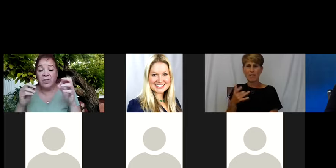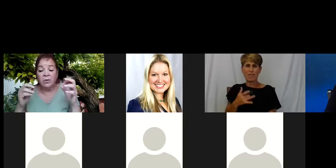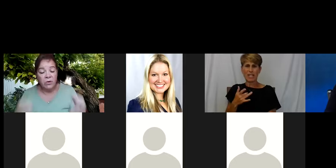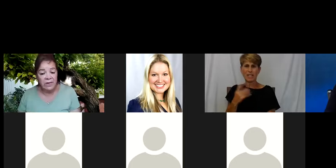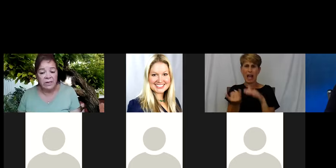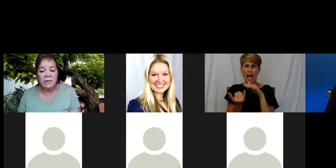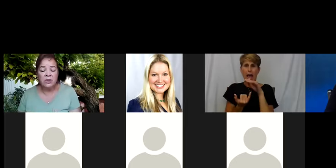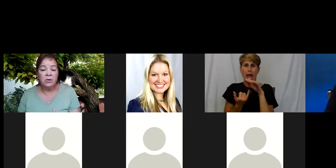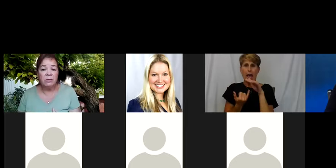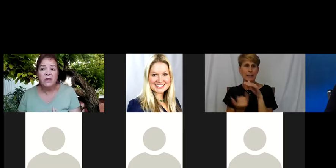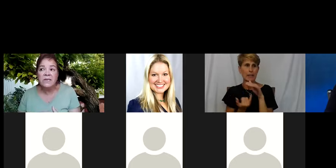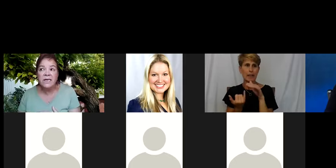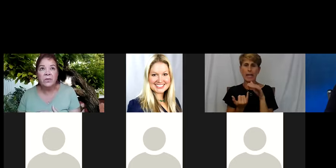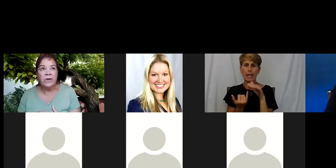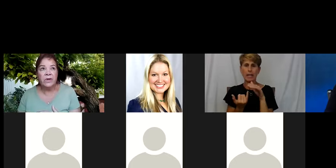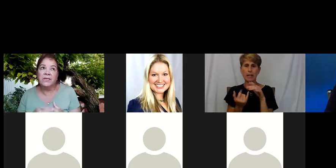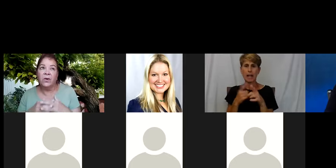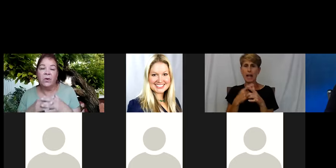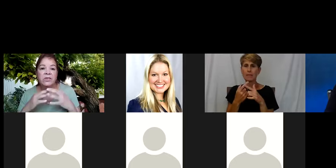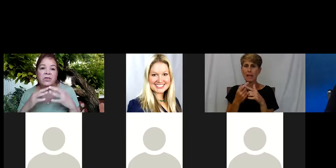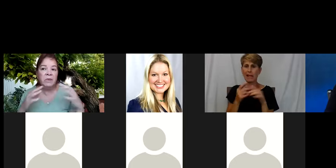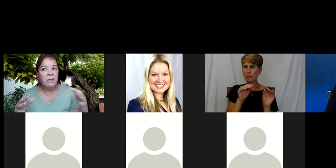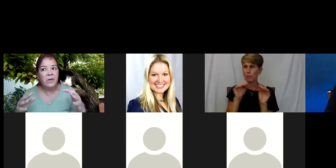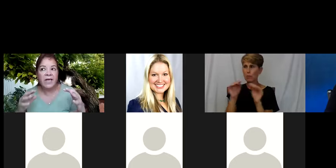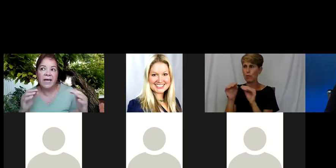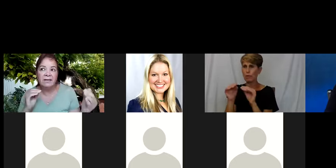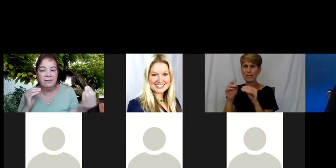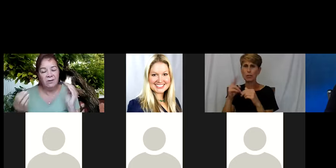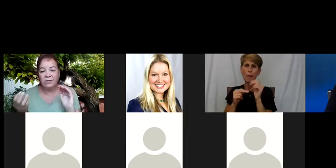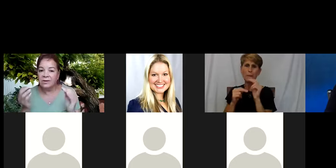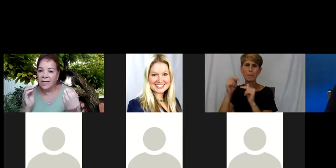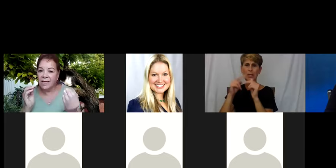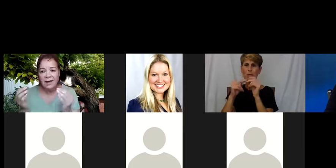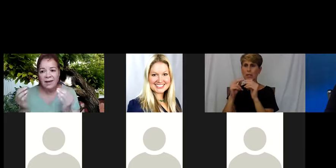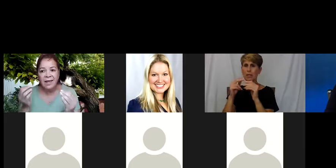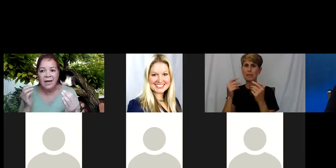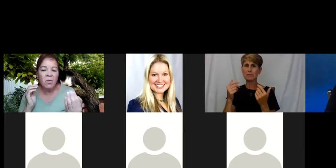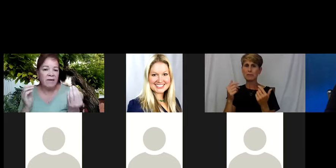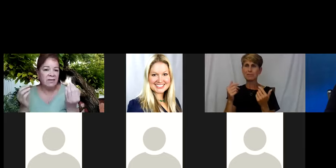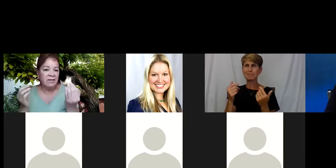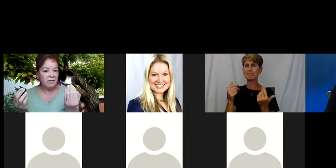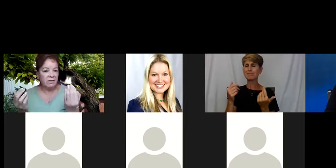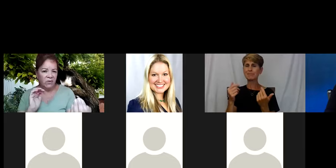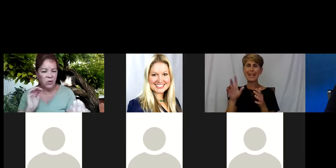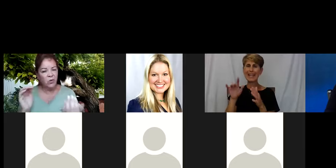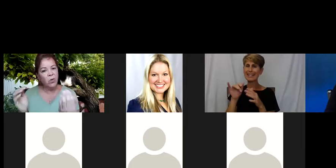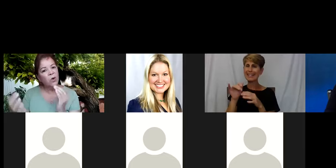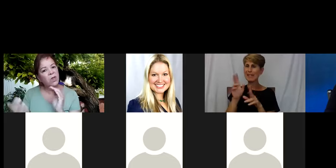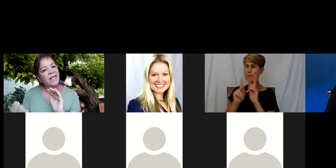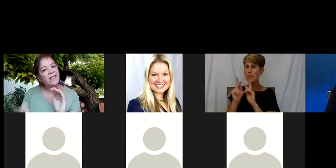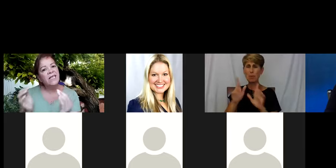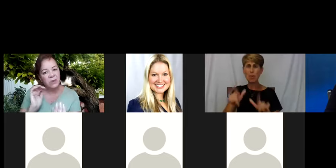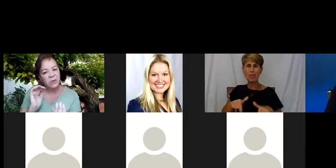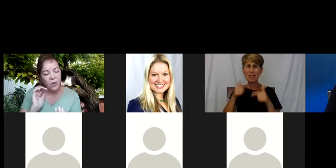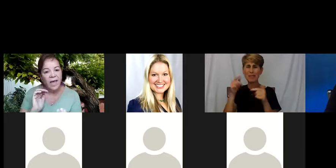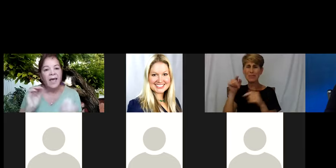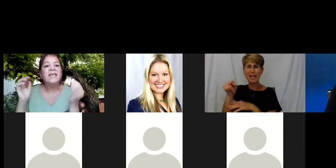And then you're moving into a building where there's a whole bunch of people that don't think like them or don't view of the world like they do.